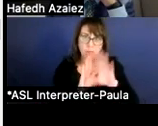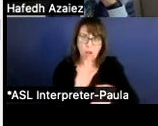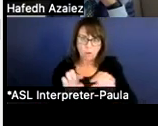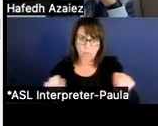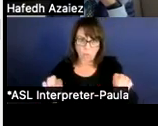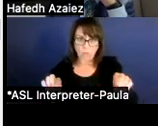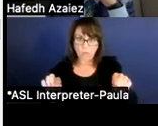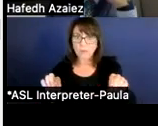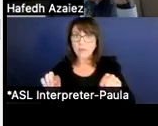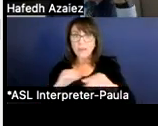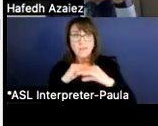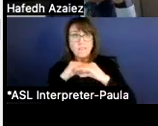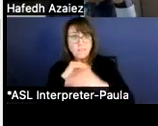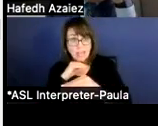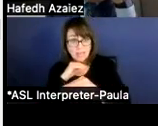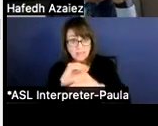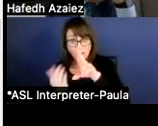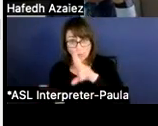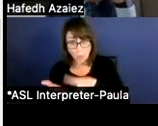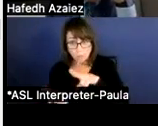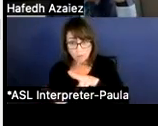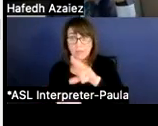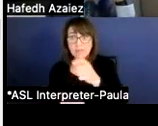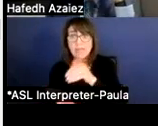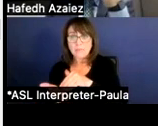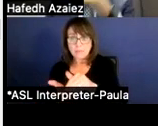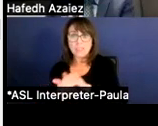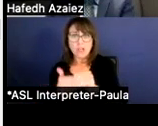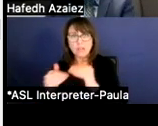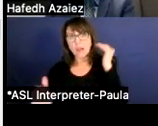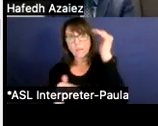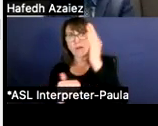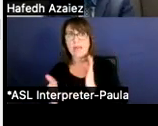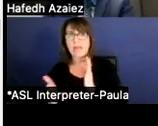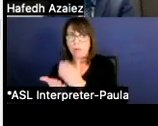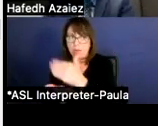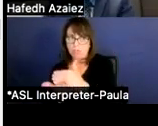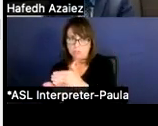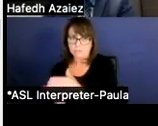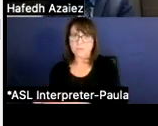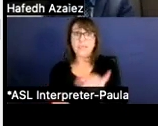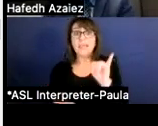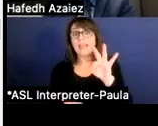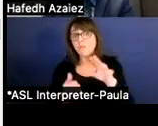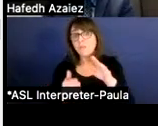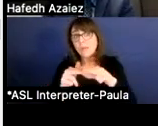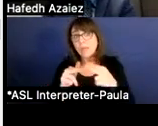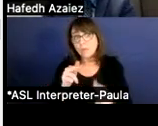we are $10 million over budget, 11 million if we lose 188 kids,